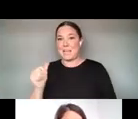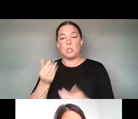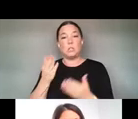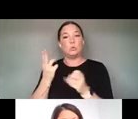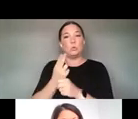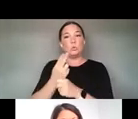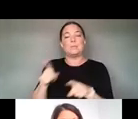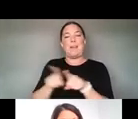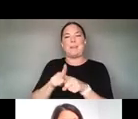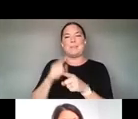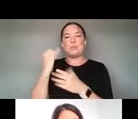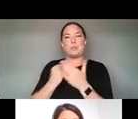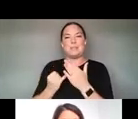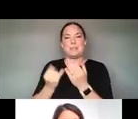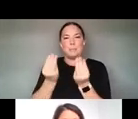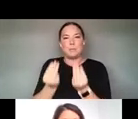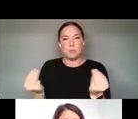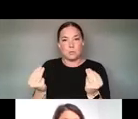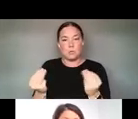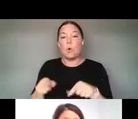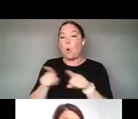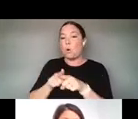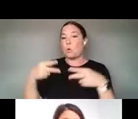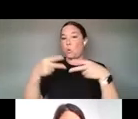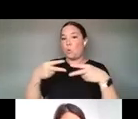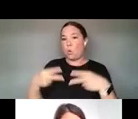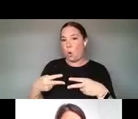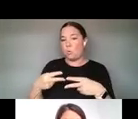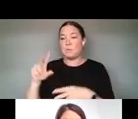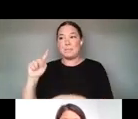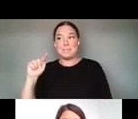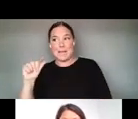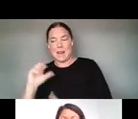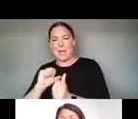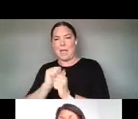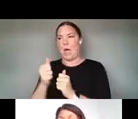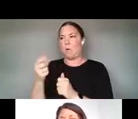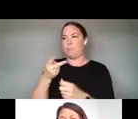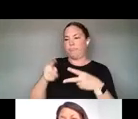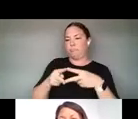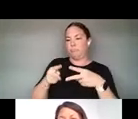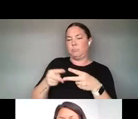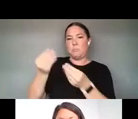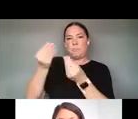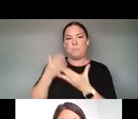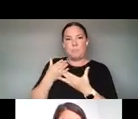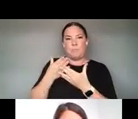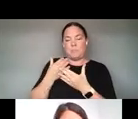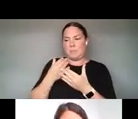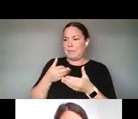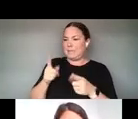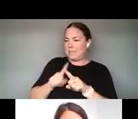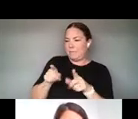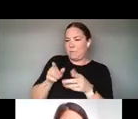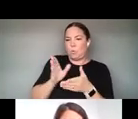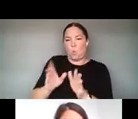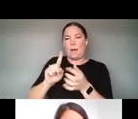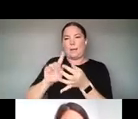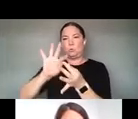AND WE'RE ALSO LOOKING AT WAYS THAT CODE AND DATA PROVIDE A LENS TO INTERPRET AND VIEW THE WORLD.